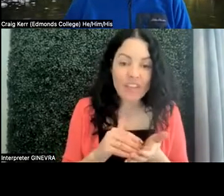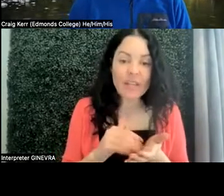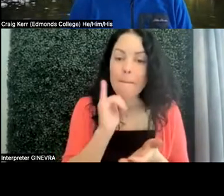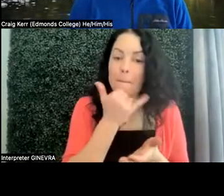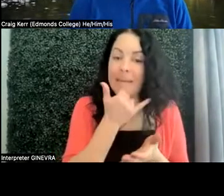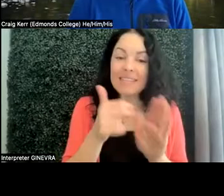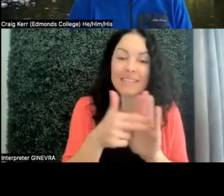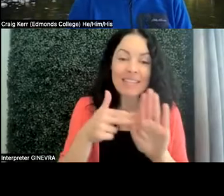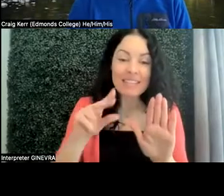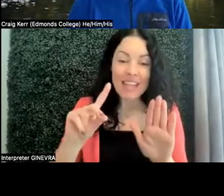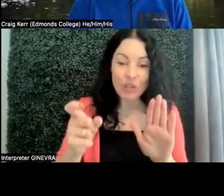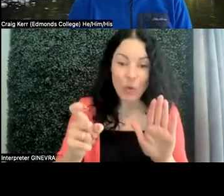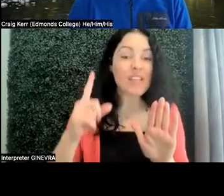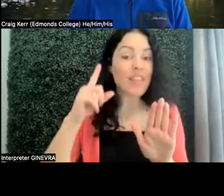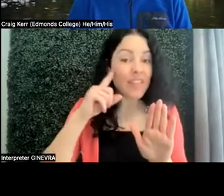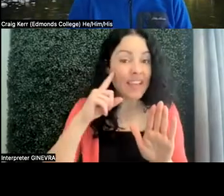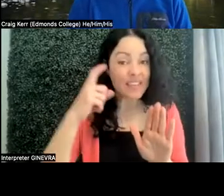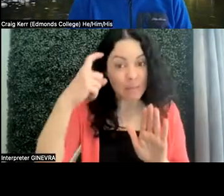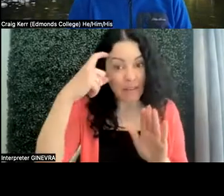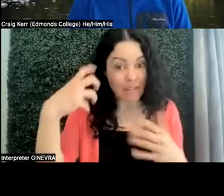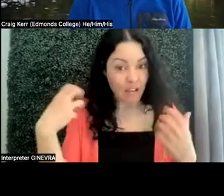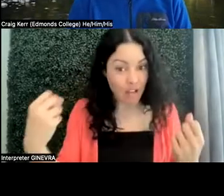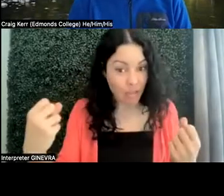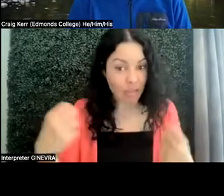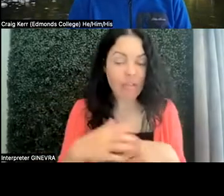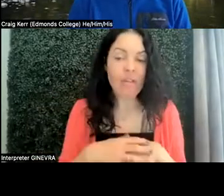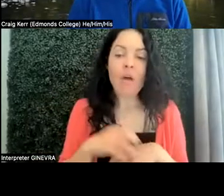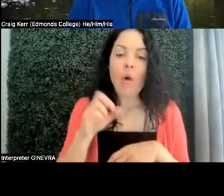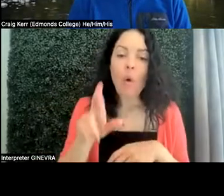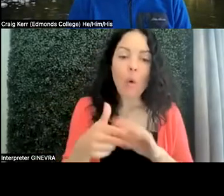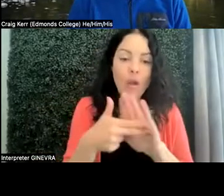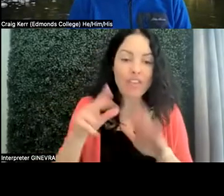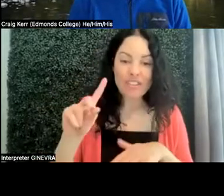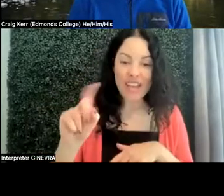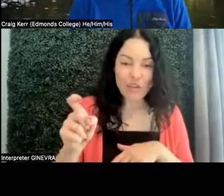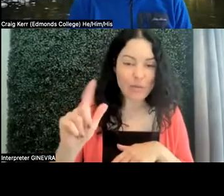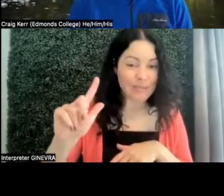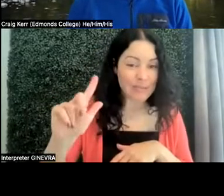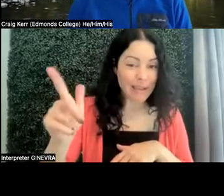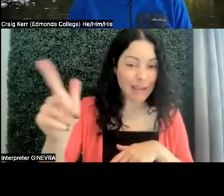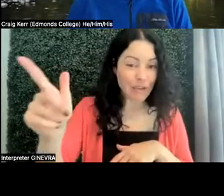a mental health issue, or their diagnosis comes much later, so they don't get the early intervention they